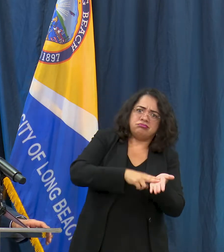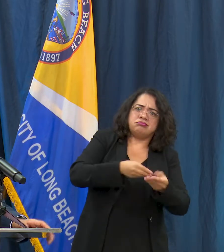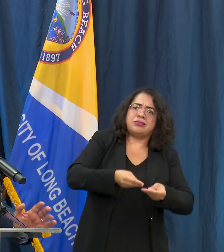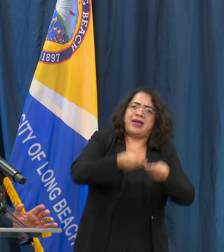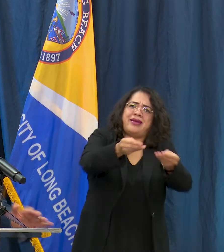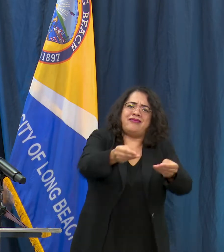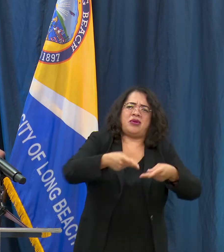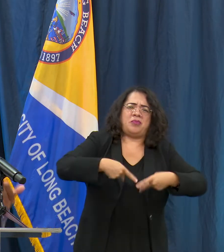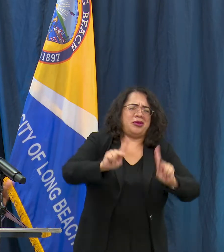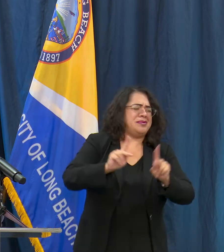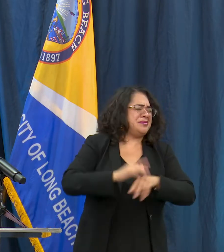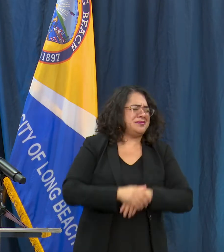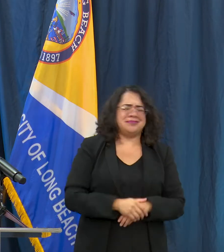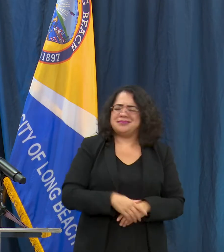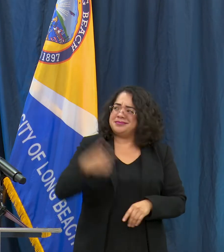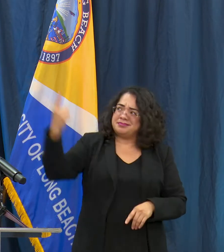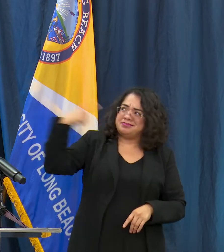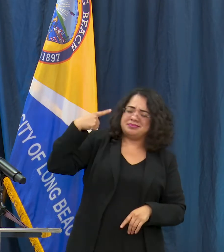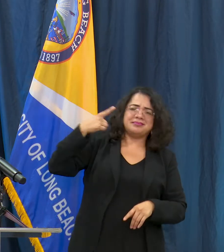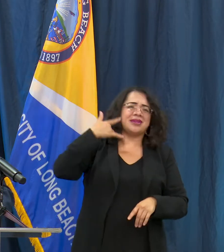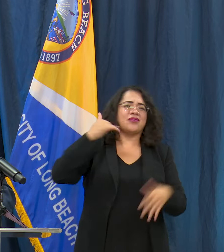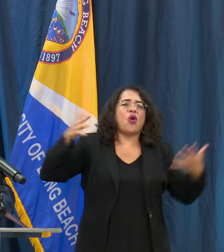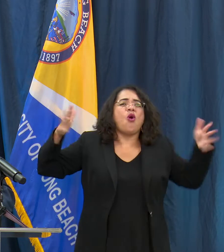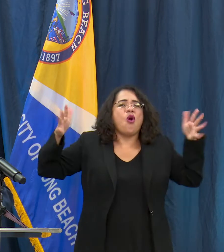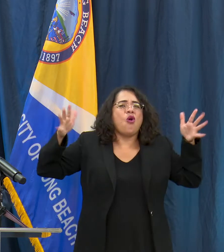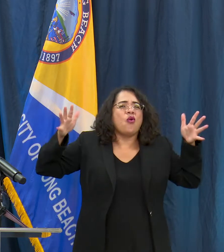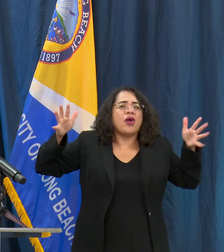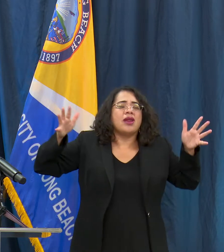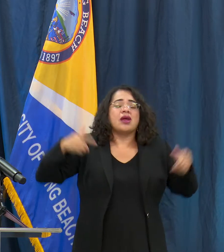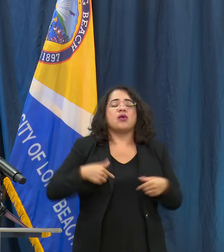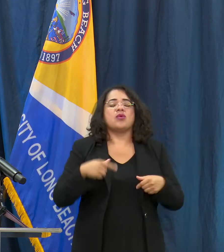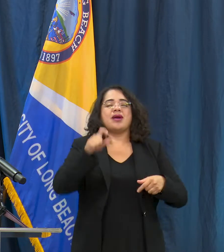is focused on, as we are, is listening to the health and medical professionals and